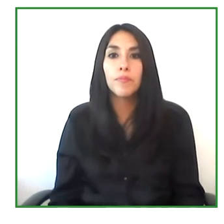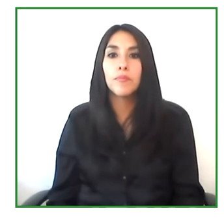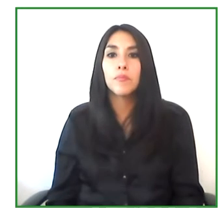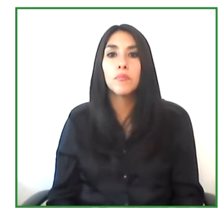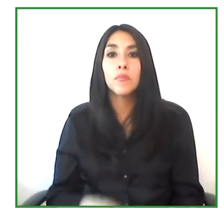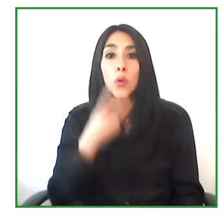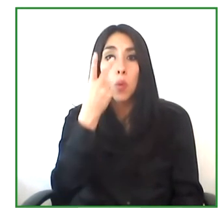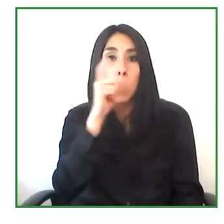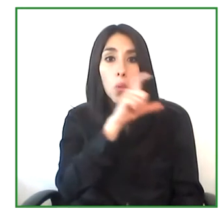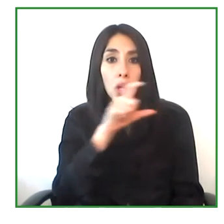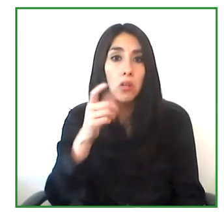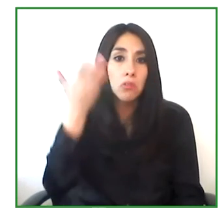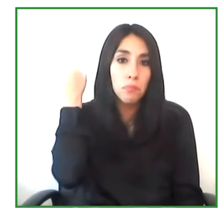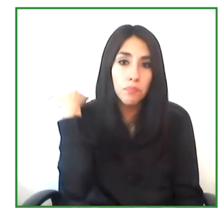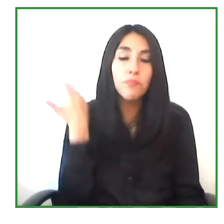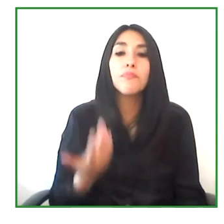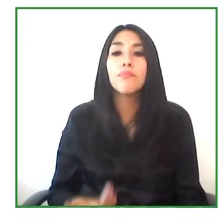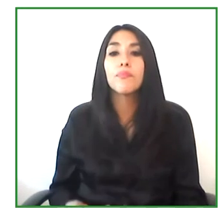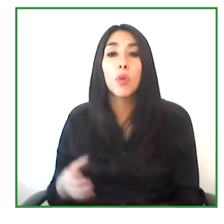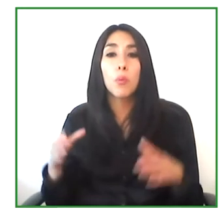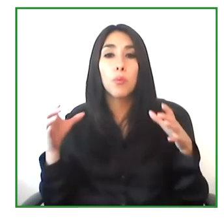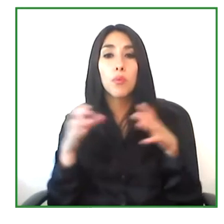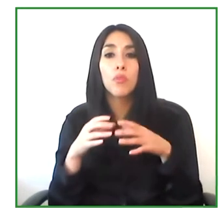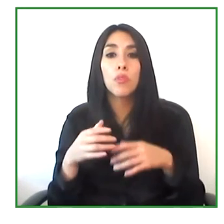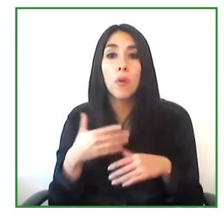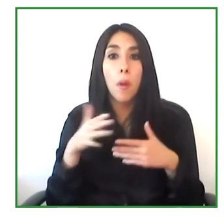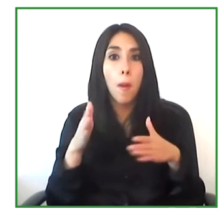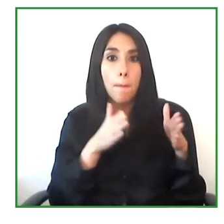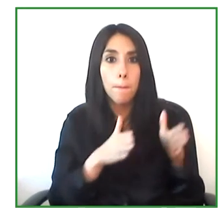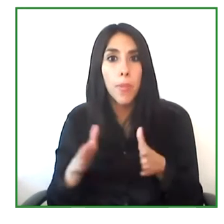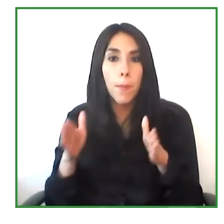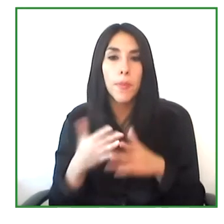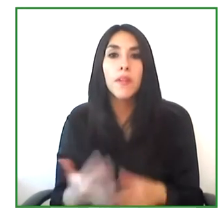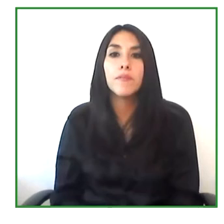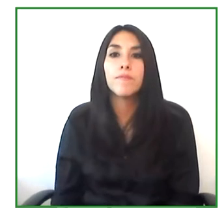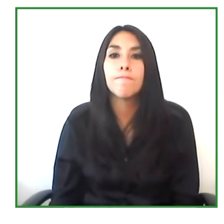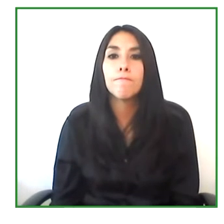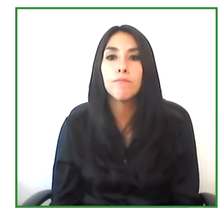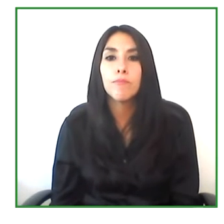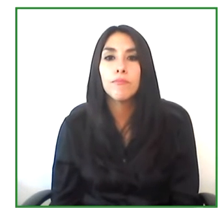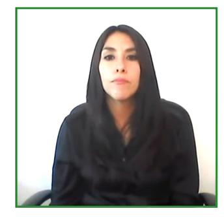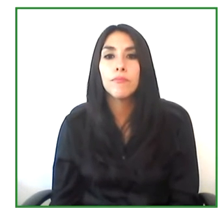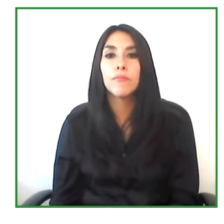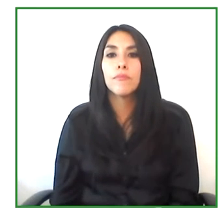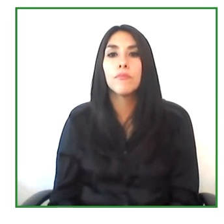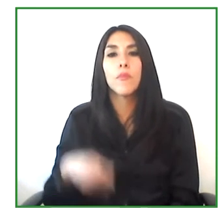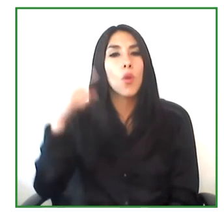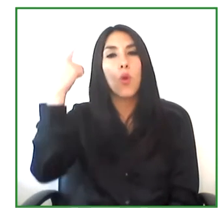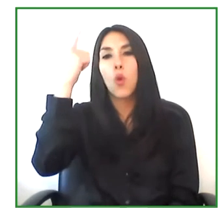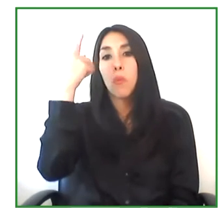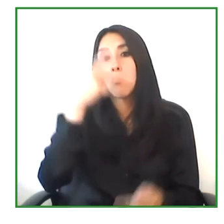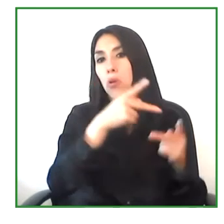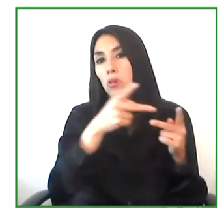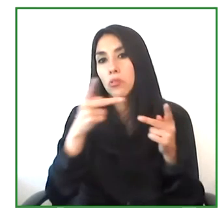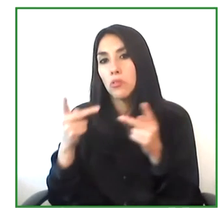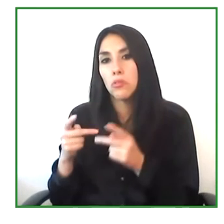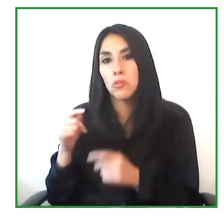with Pacto de Productividad Chile? And we went to anna pak so that we could converse with them